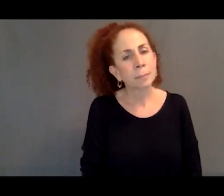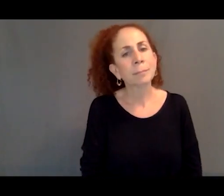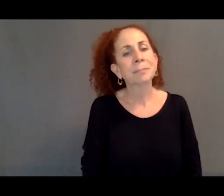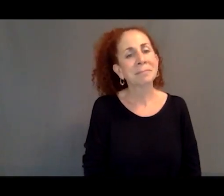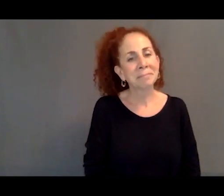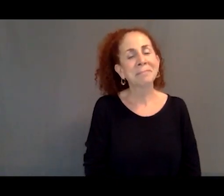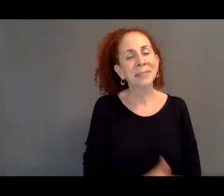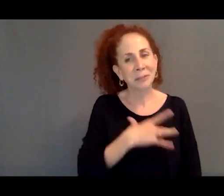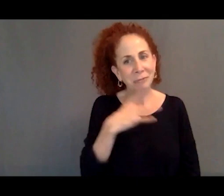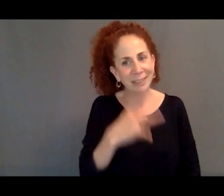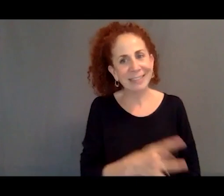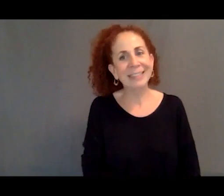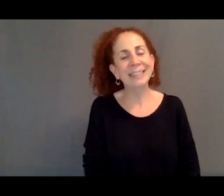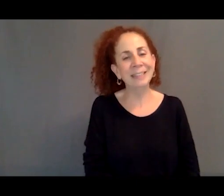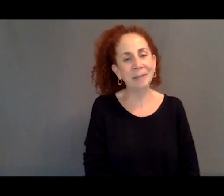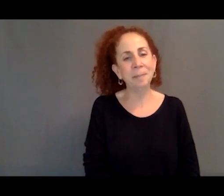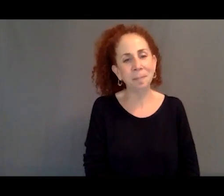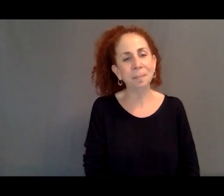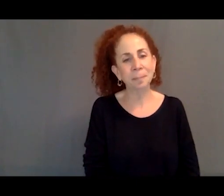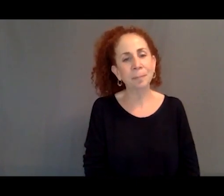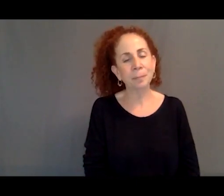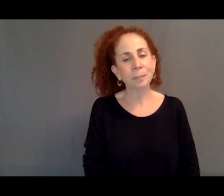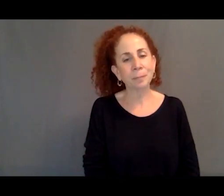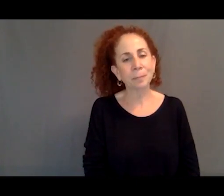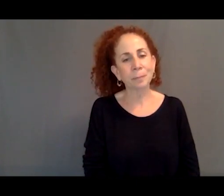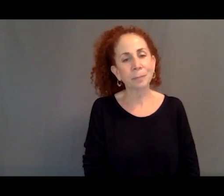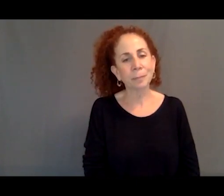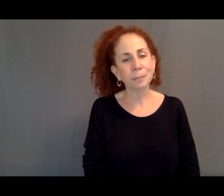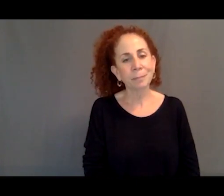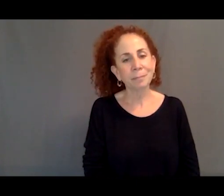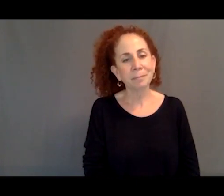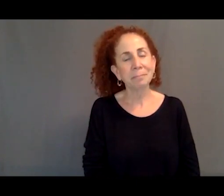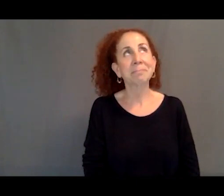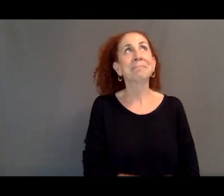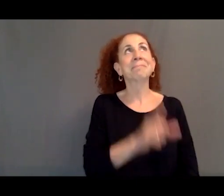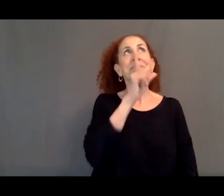So that's kind of interesting. I was going to, at one point when